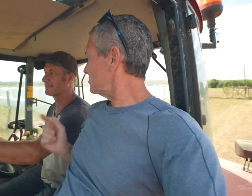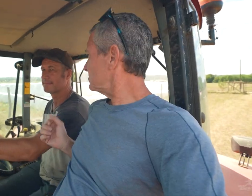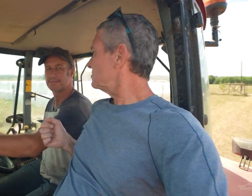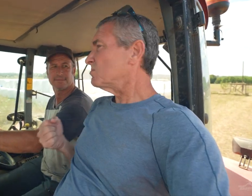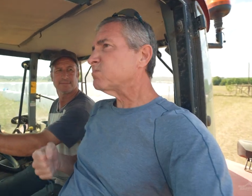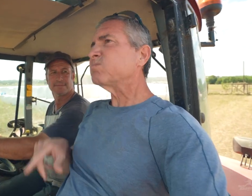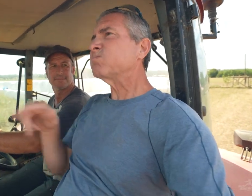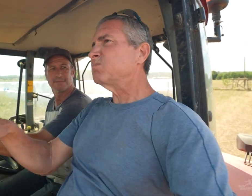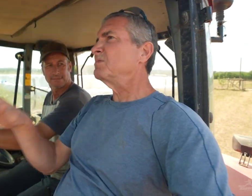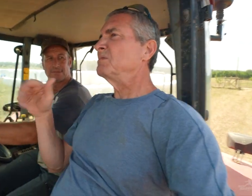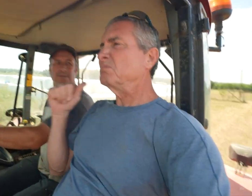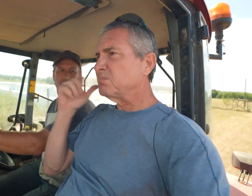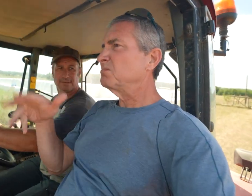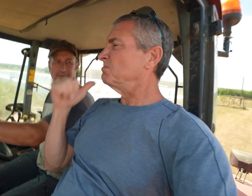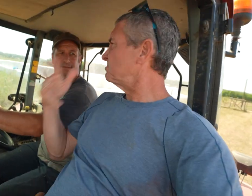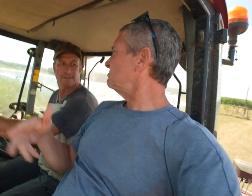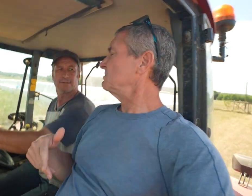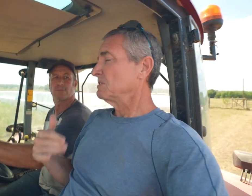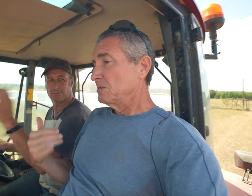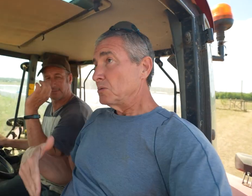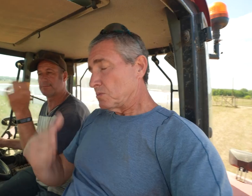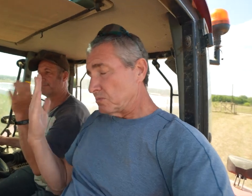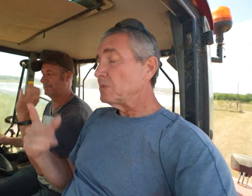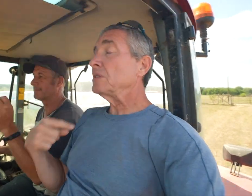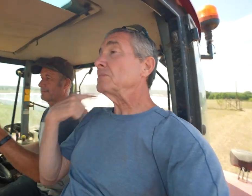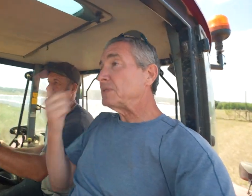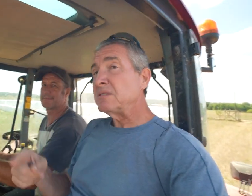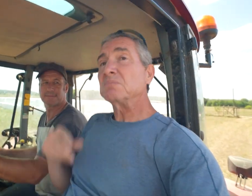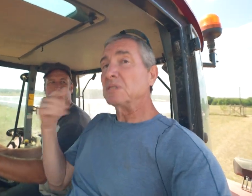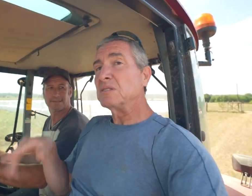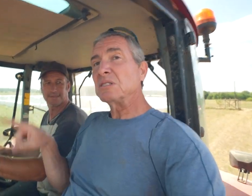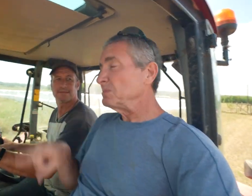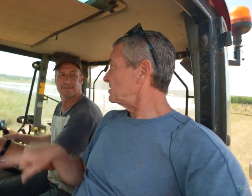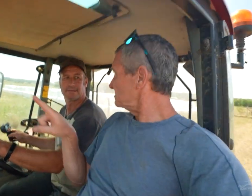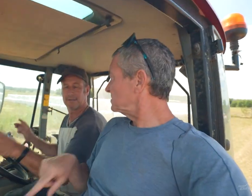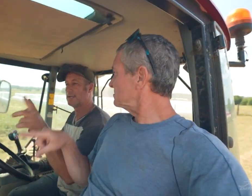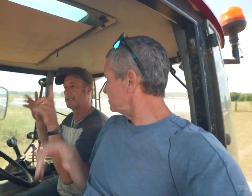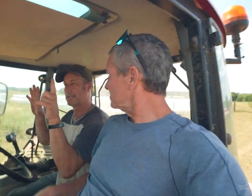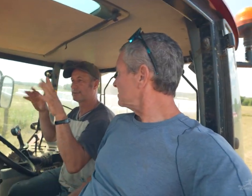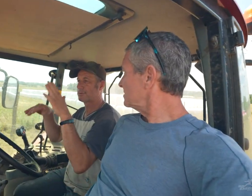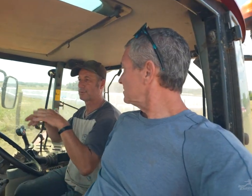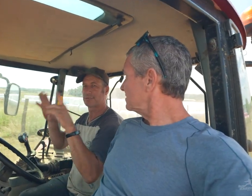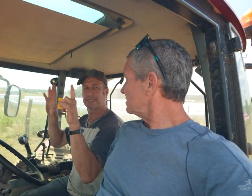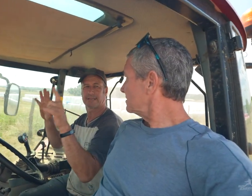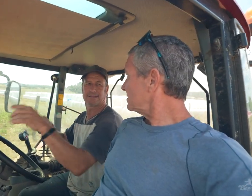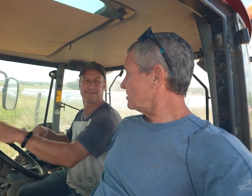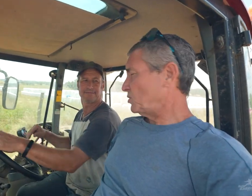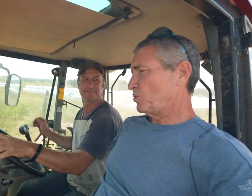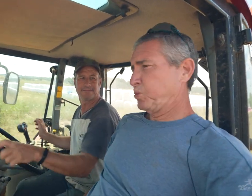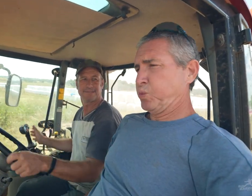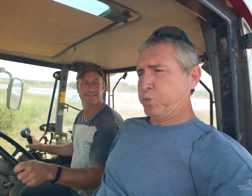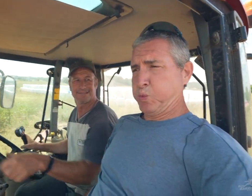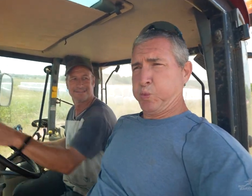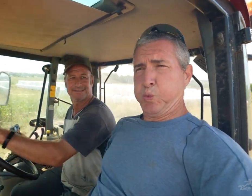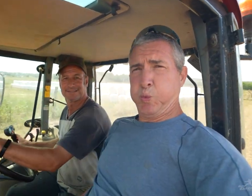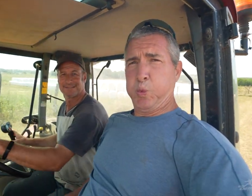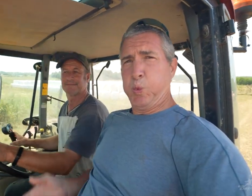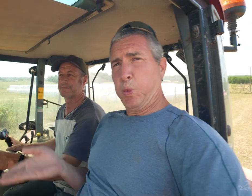Do you work everyday? Morning to night? 6am to 6pm. Oof!